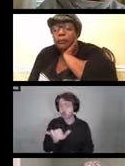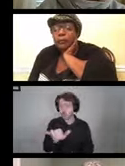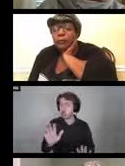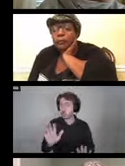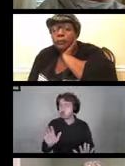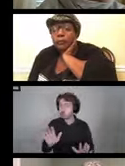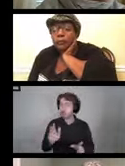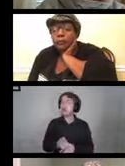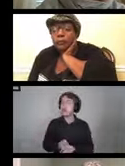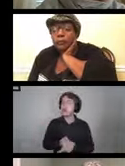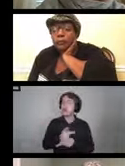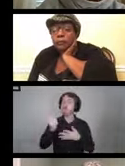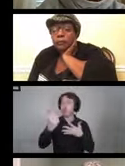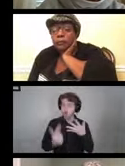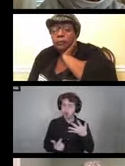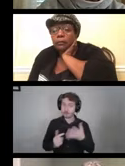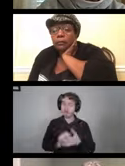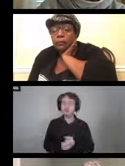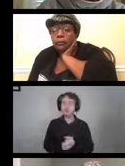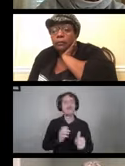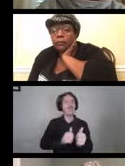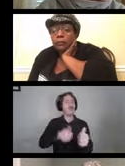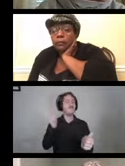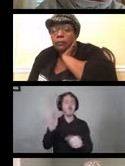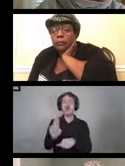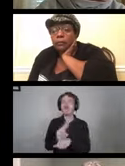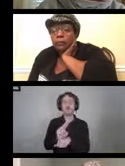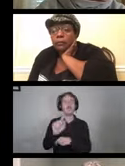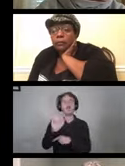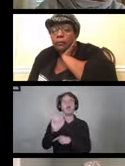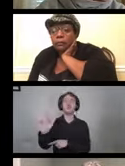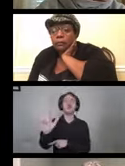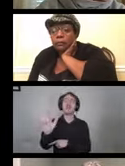Be careful of all those things. Avoid using tools that may promote the spread of virus.